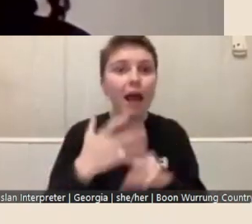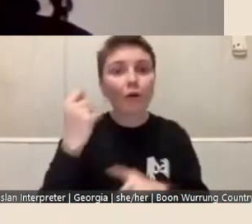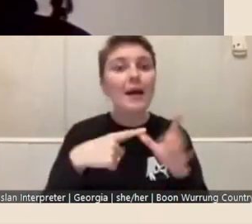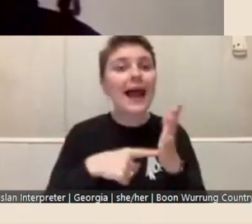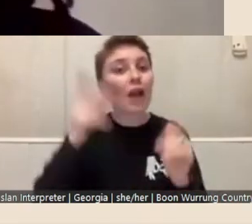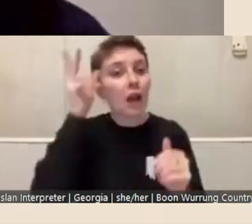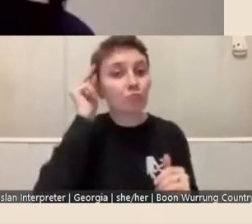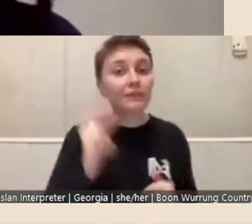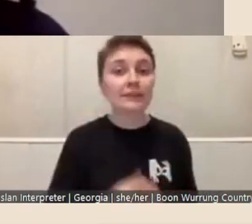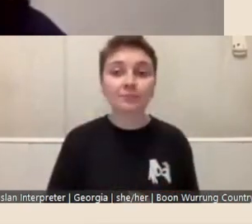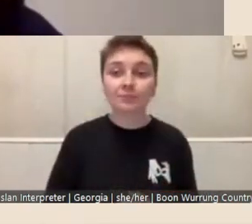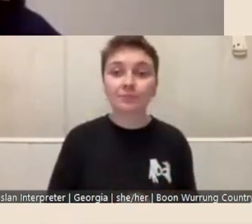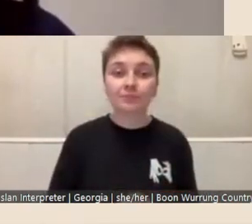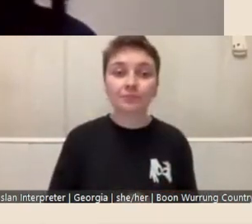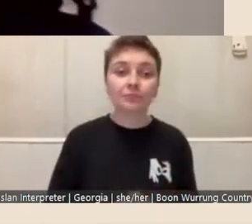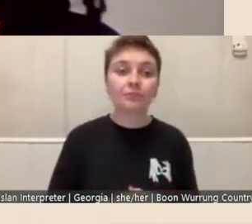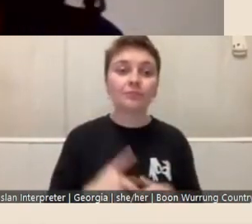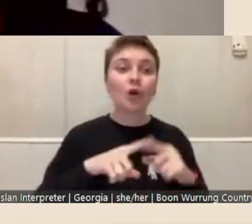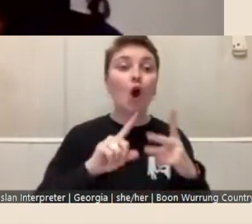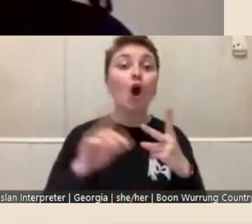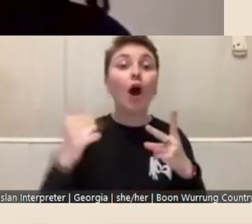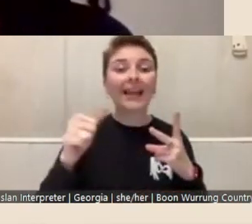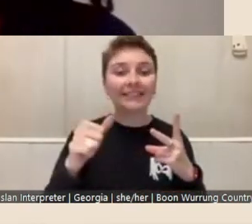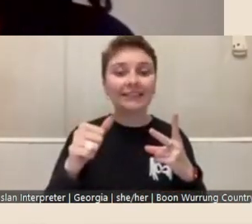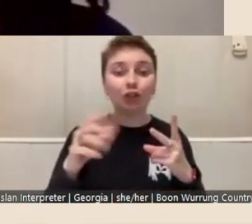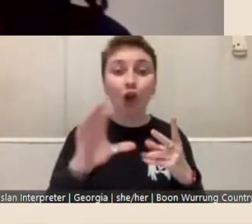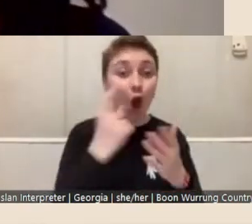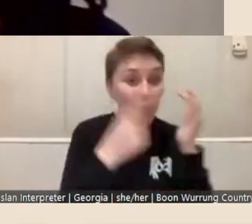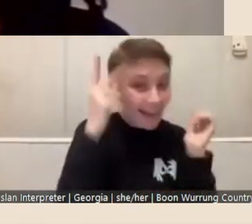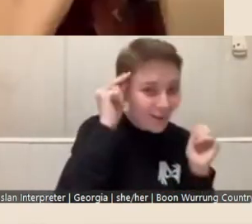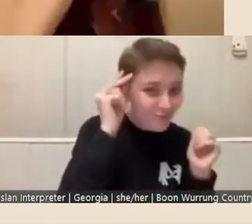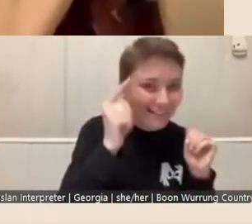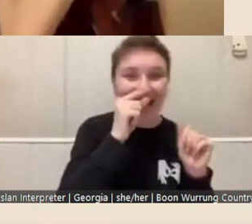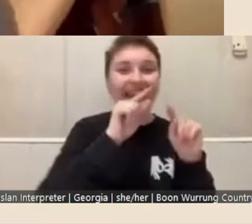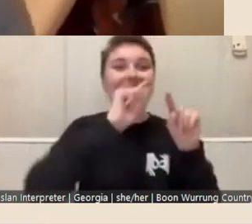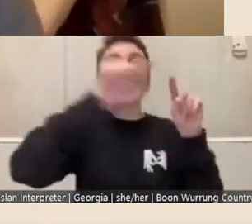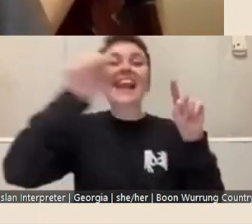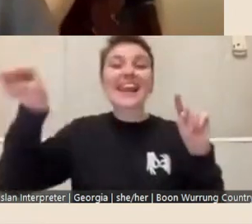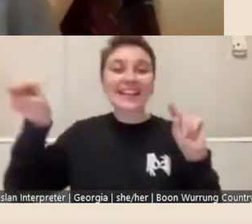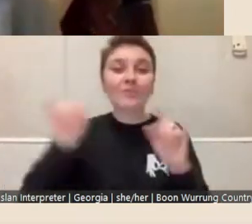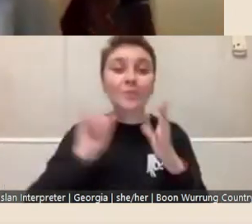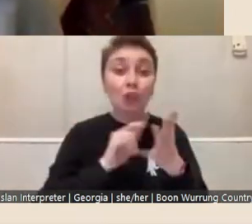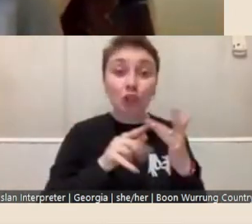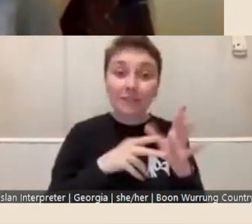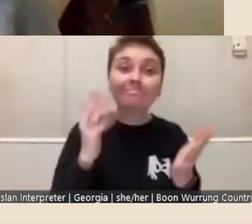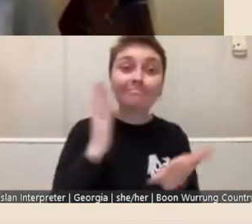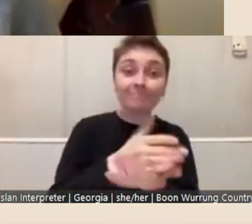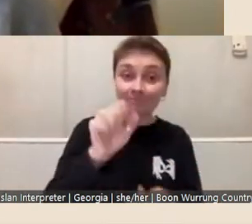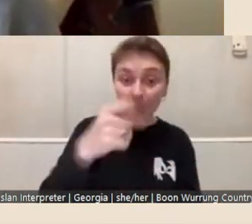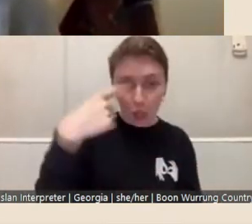Or elsewhere, and elsewhere. Shona: Absolutely, so I think that it's really, it's really important to,